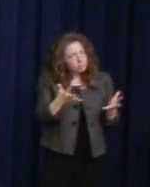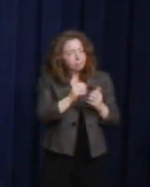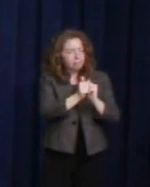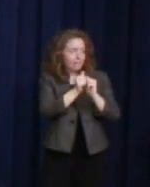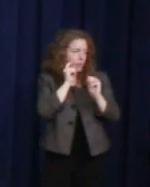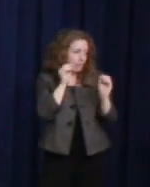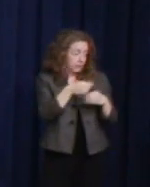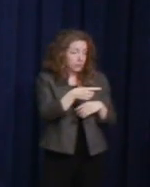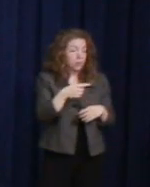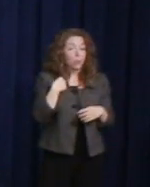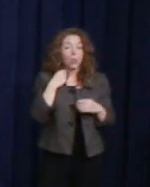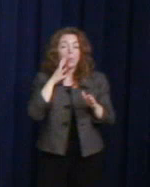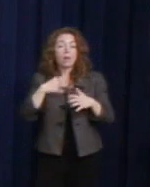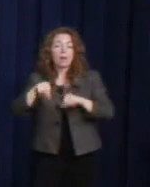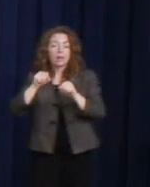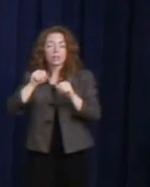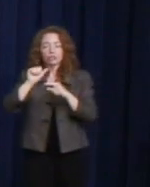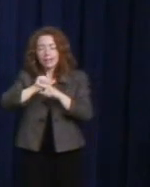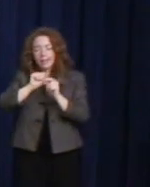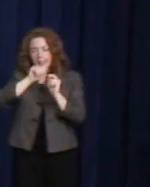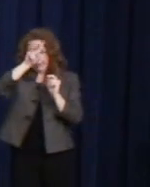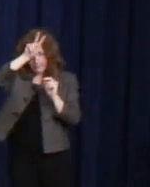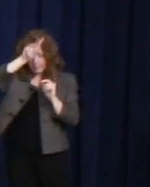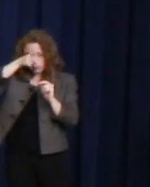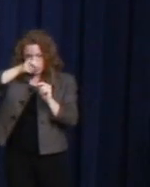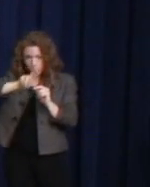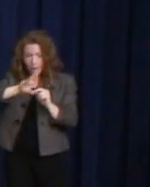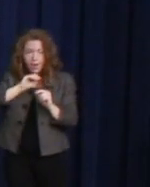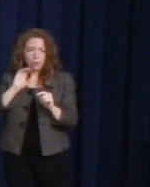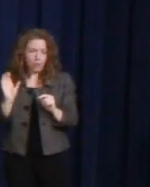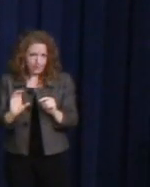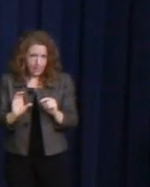in Peru and Columbia. We're doing this work in partnership with